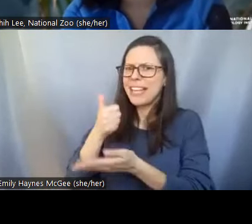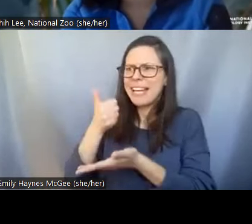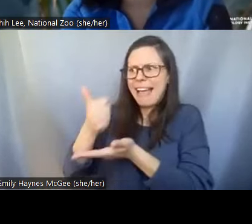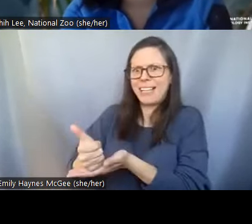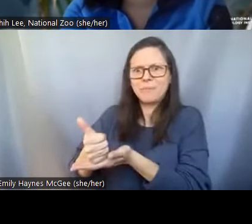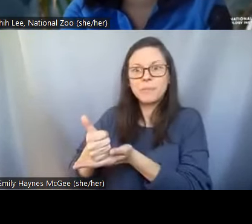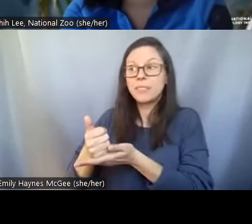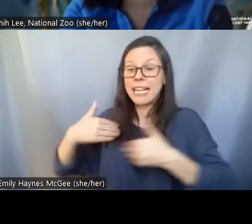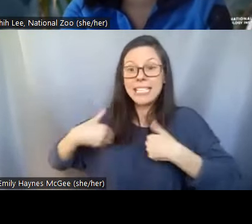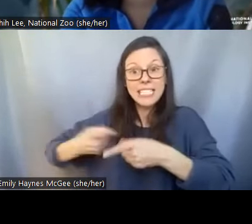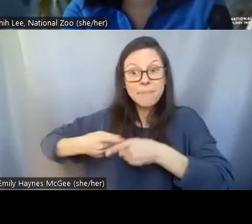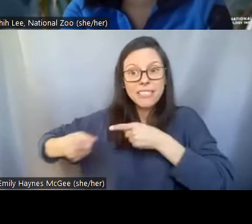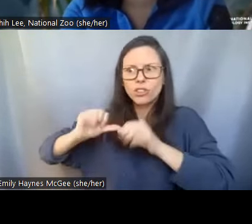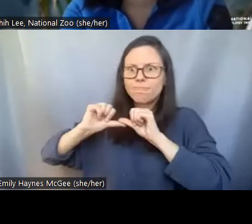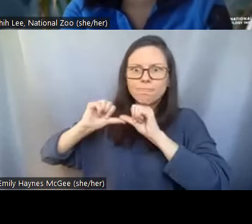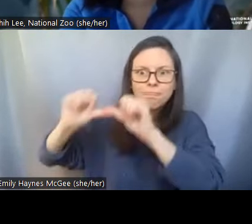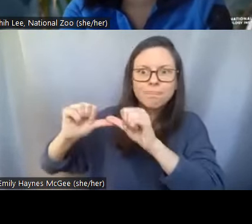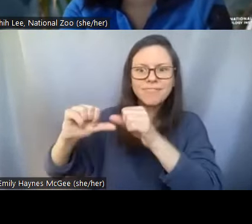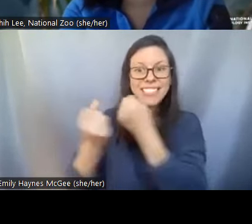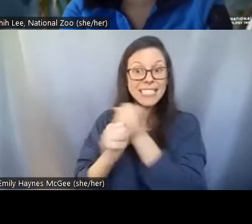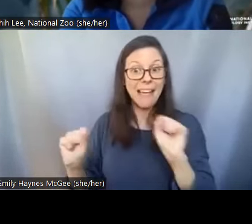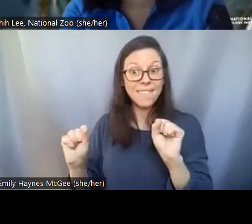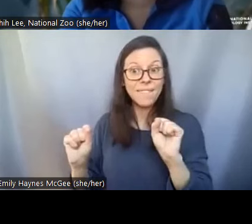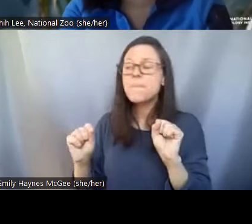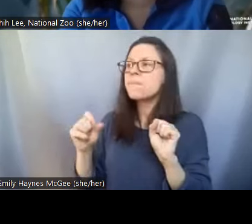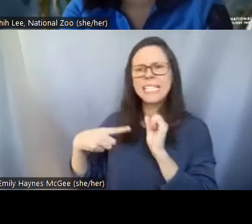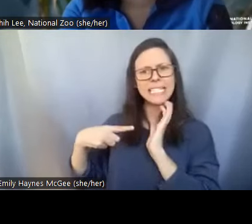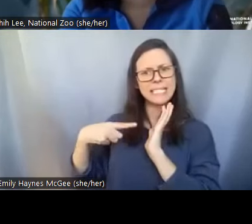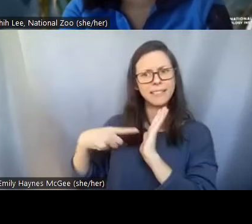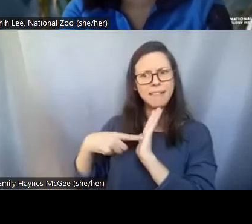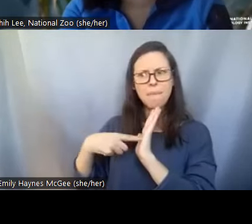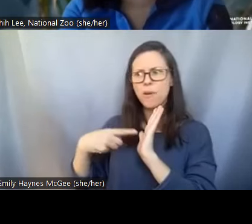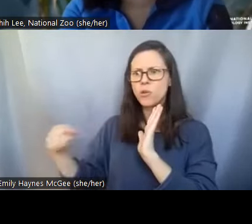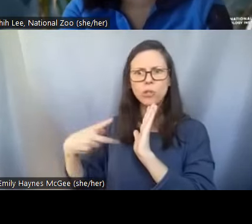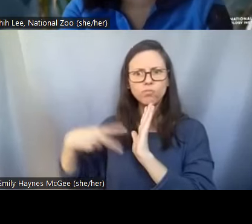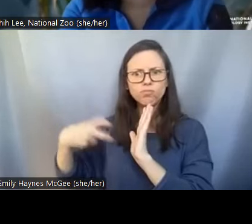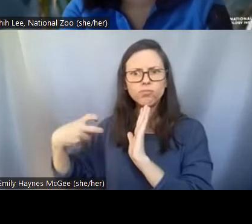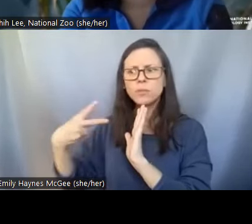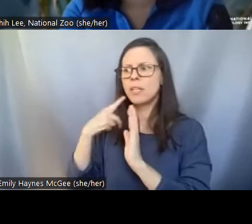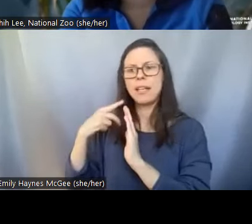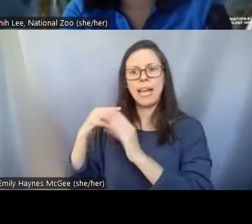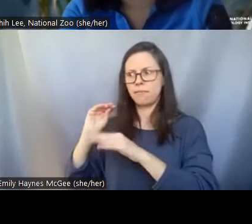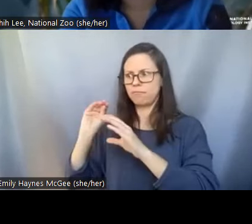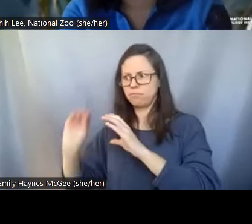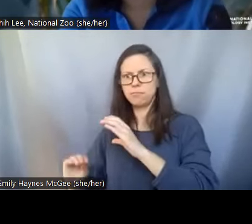You are saving these samples creating this biobank of all of these animals to help with their breeding